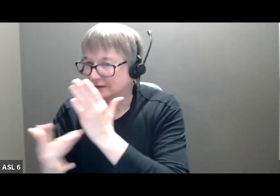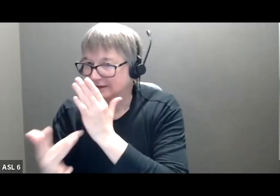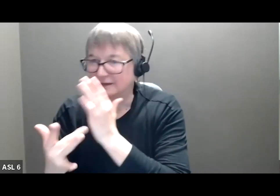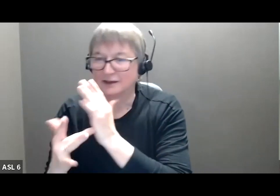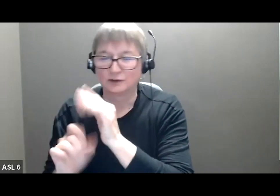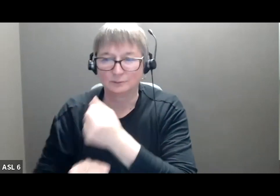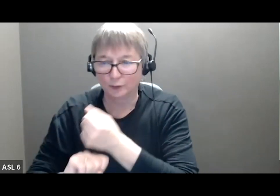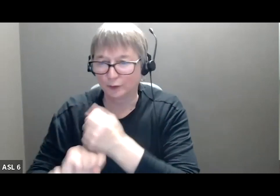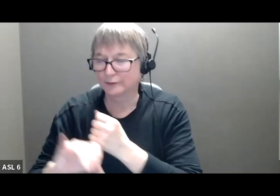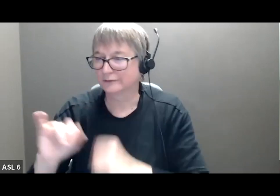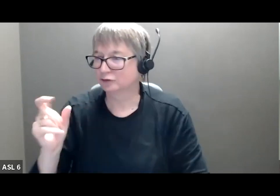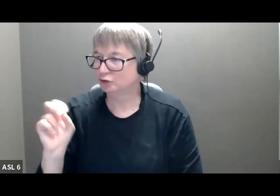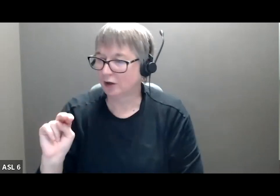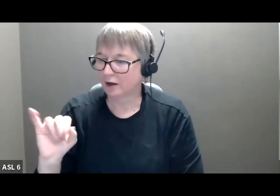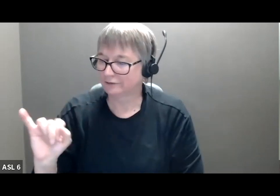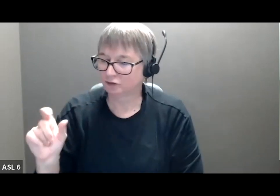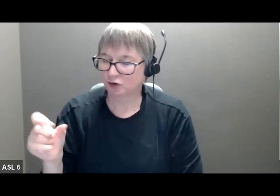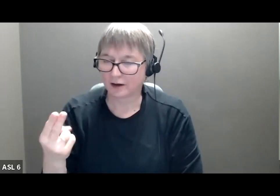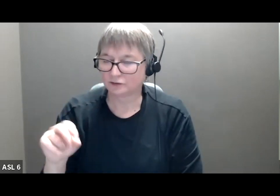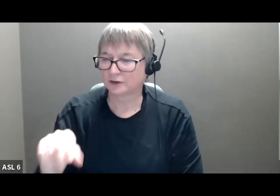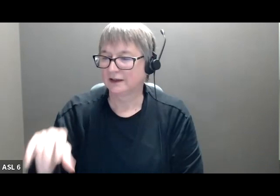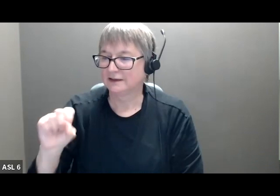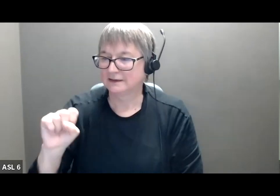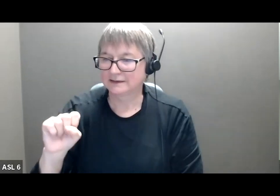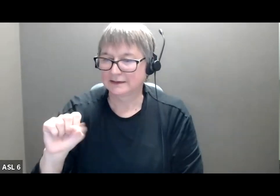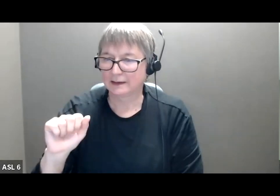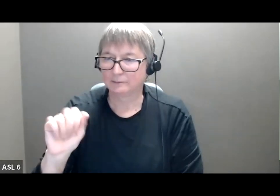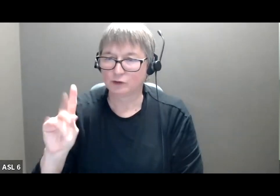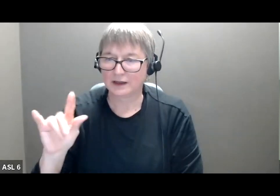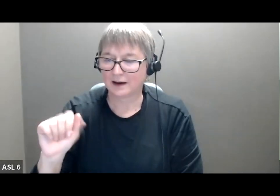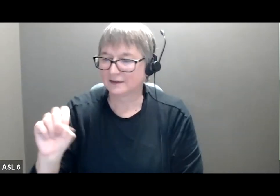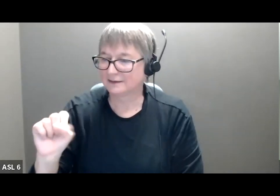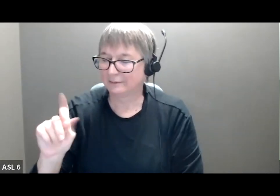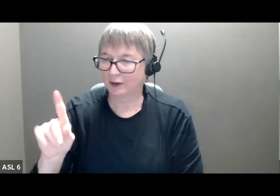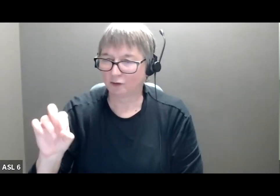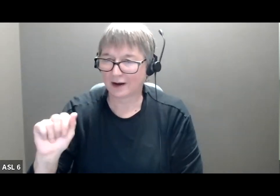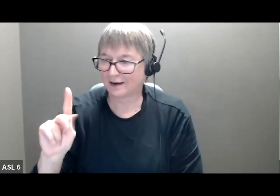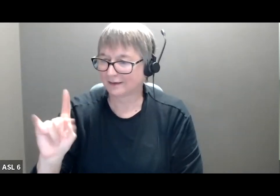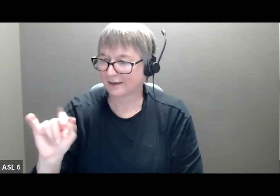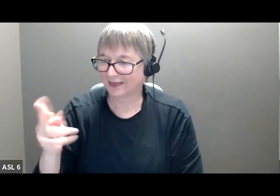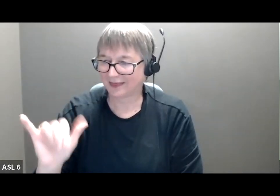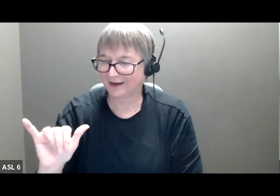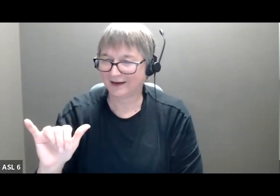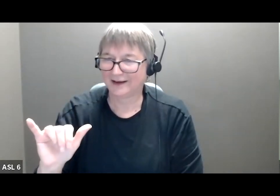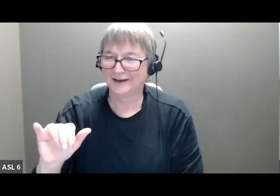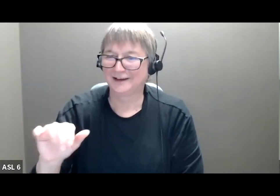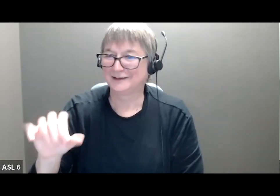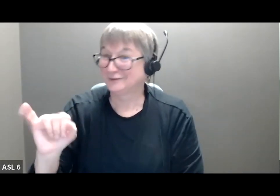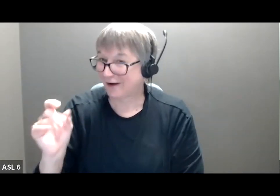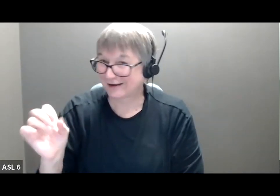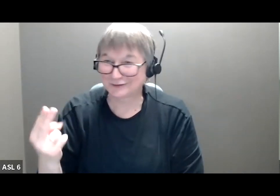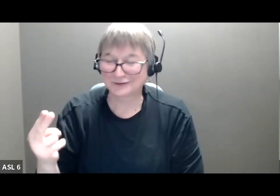and Sabrina, and Nav, and Kathy, thank you very much for everything. To everybody who is here,